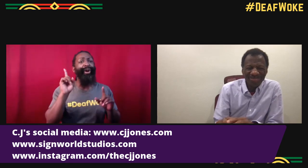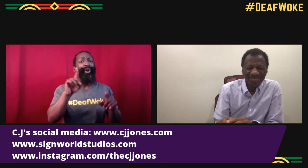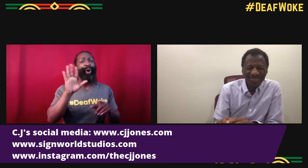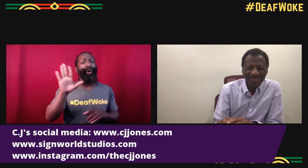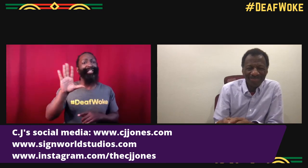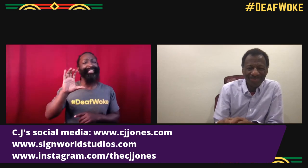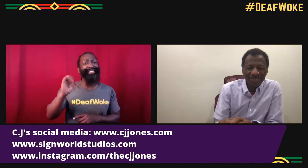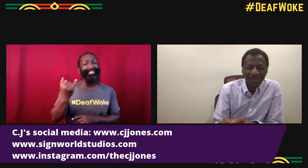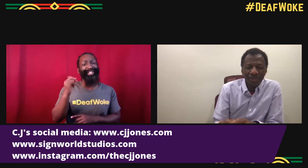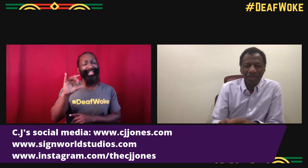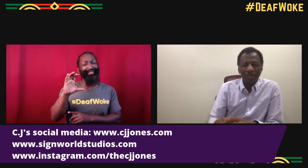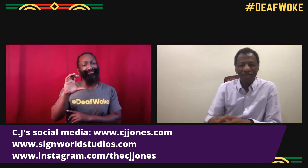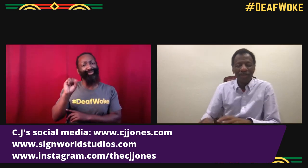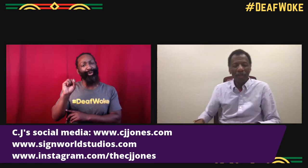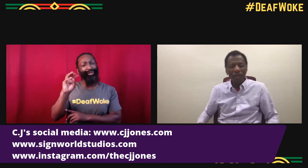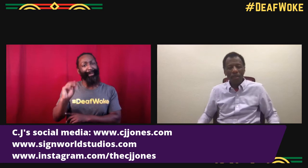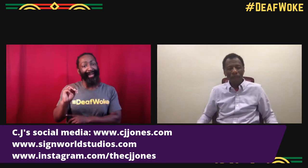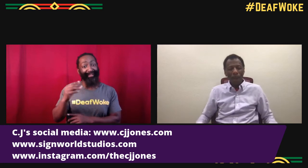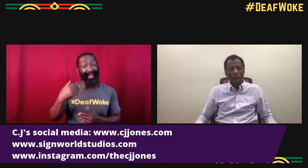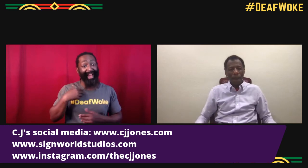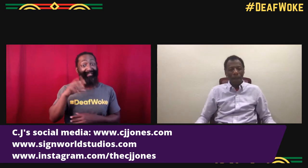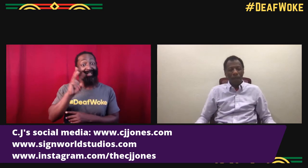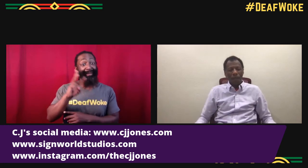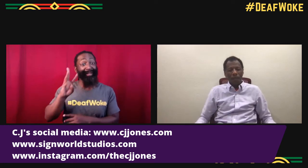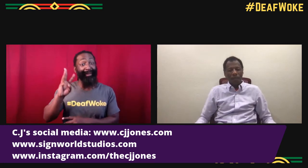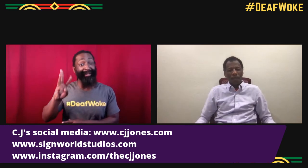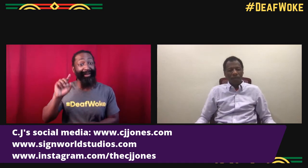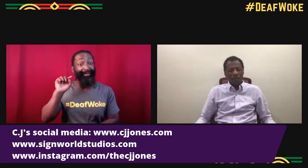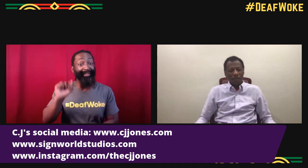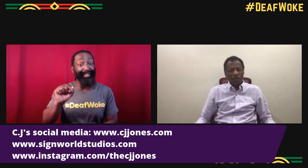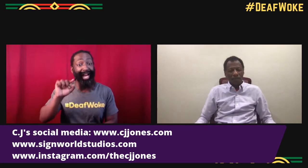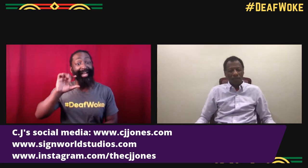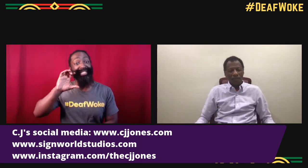you haven't been following him already on social media, here's where you can find him.